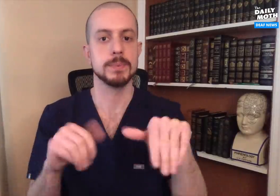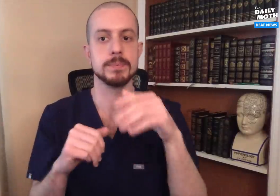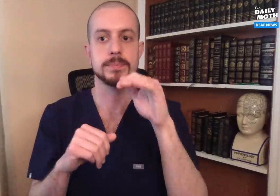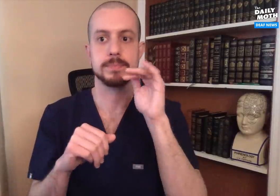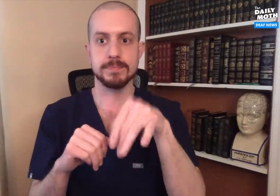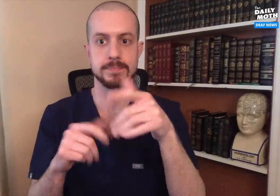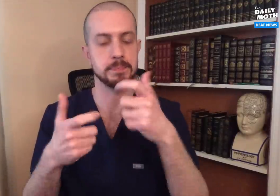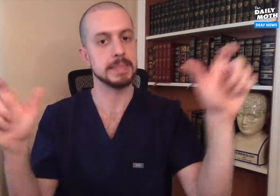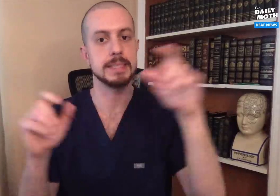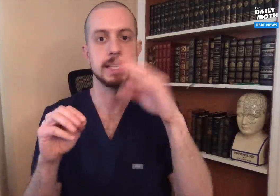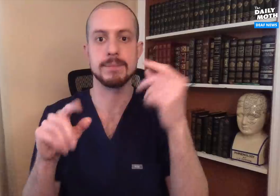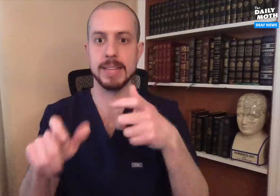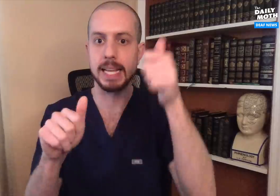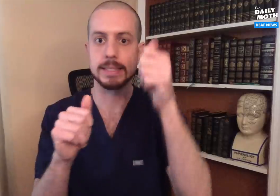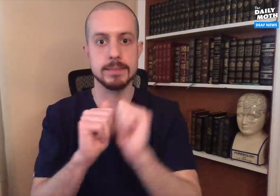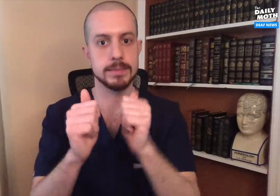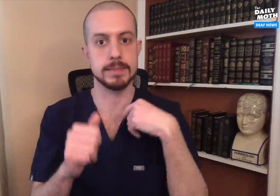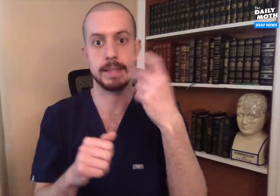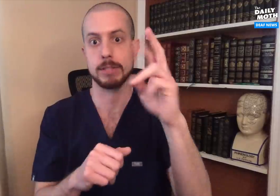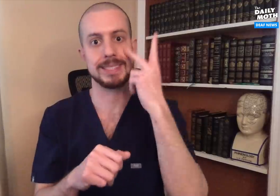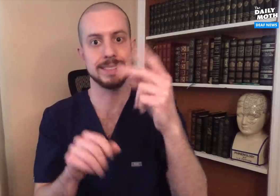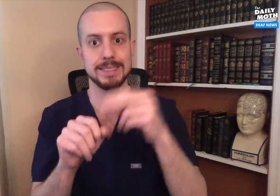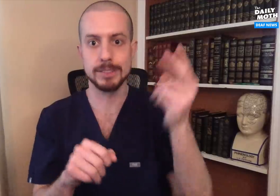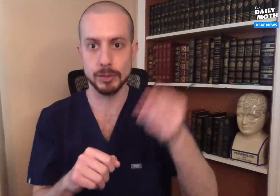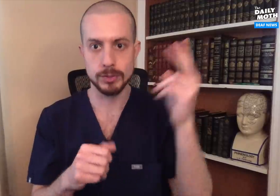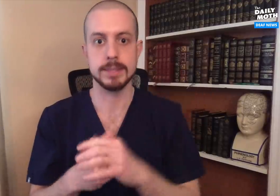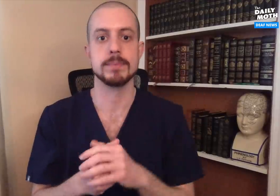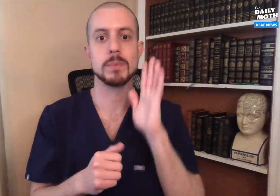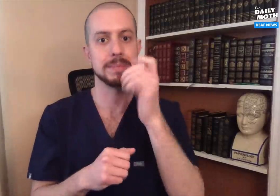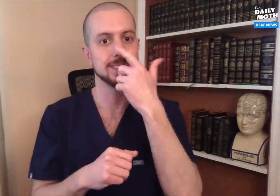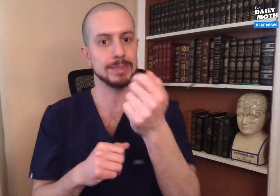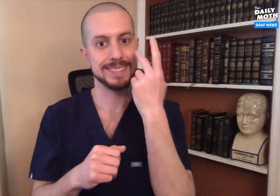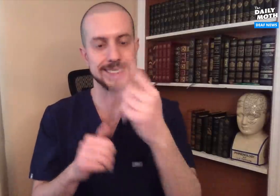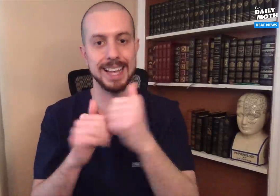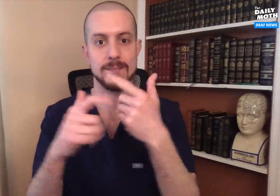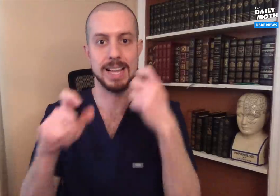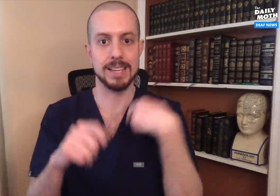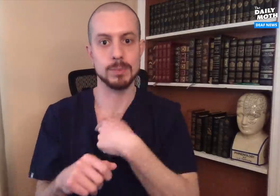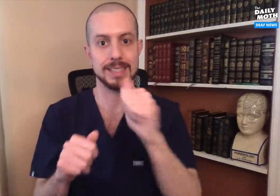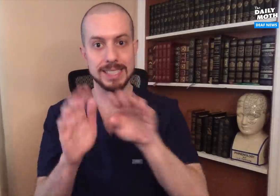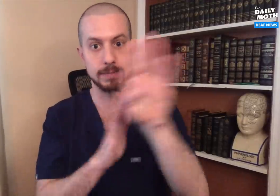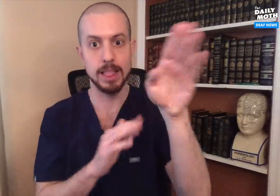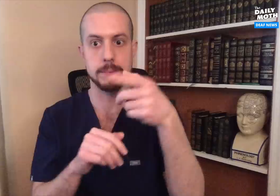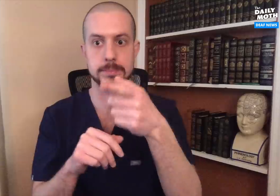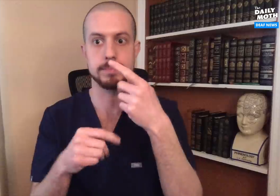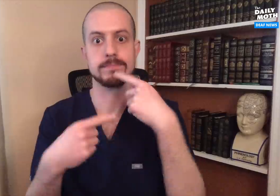It's the biggest and fastest competition I've ever seen in history. It will be interesting to see how quickly we can develop